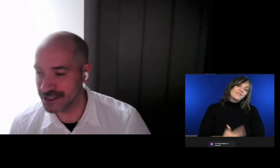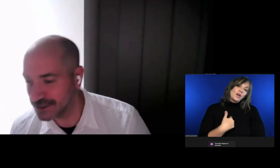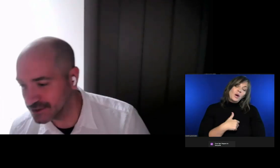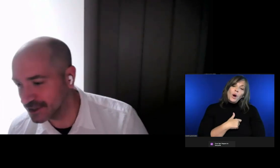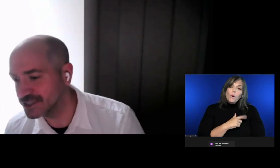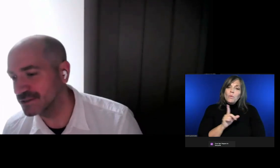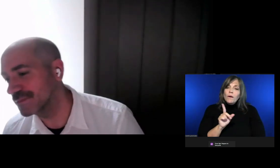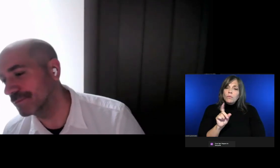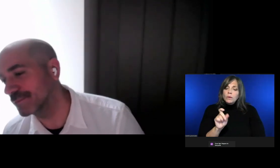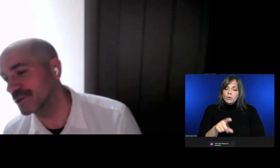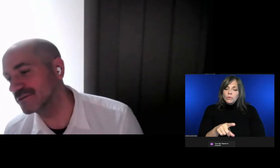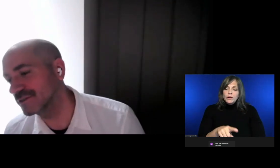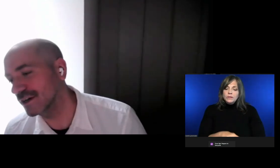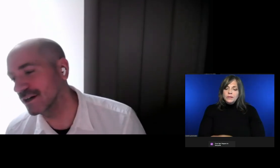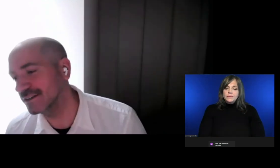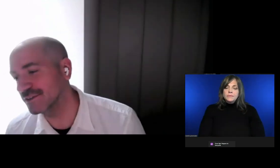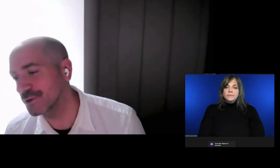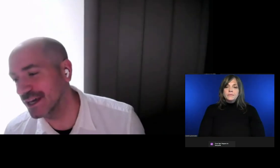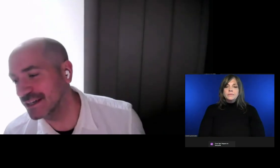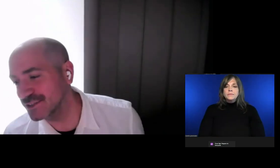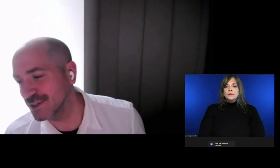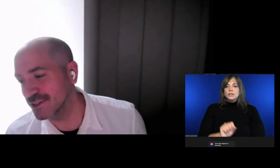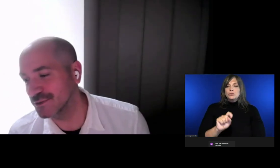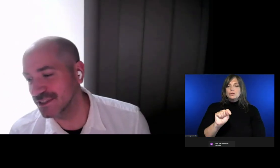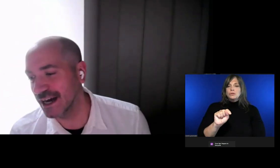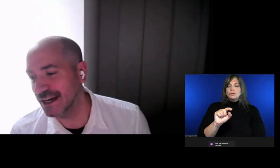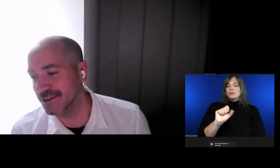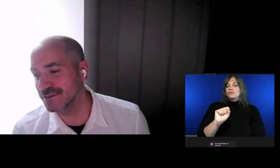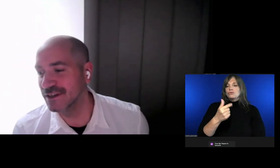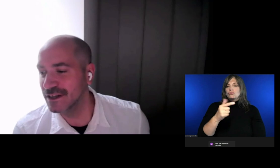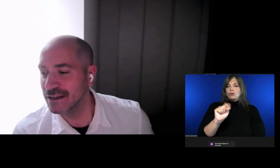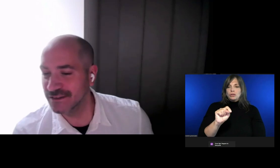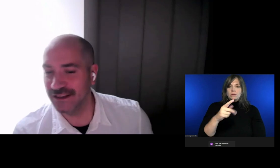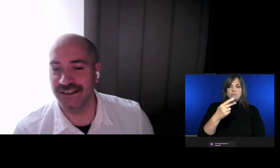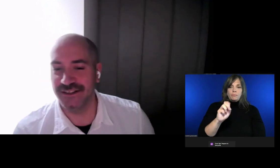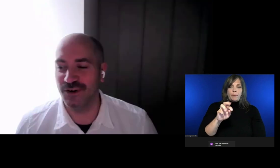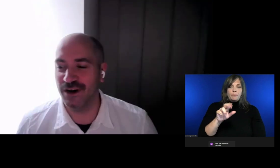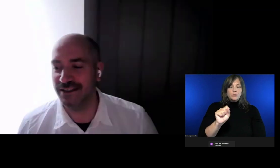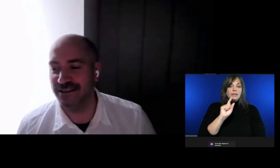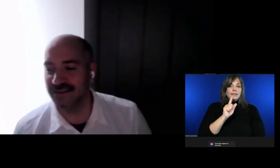But it was not my TV.